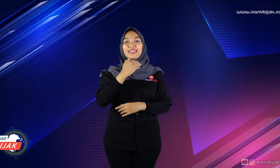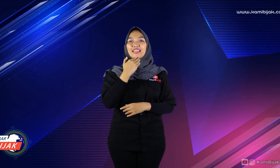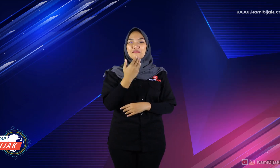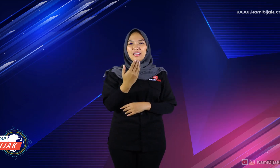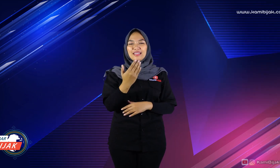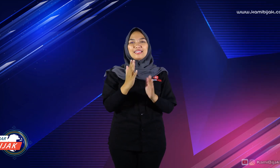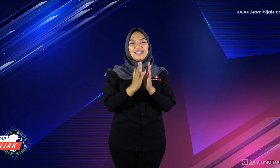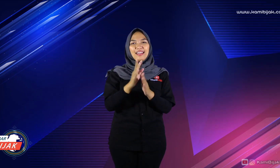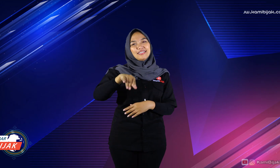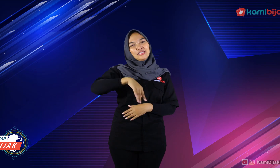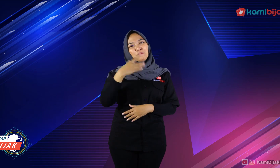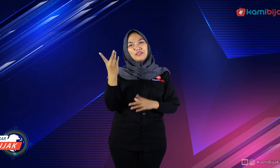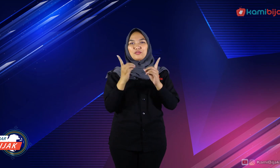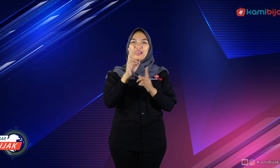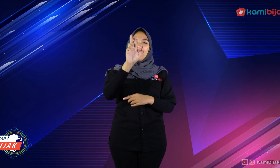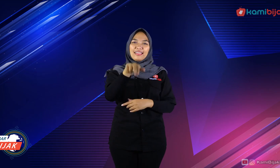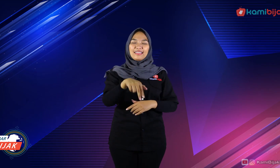Thank you, see you soon!